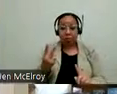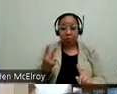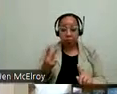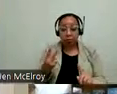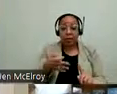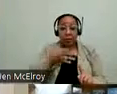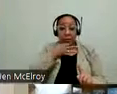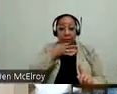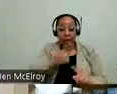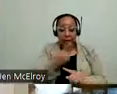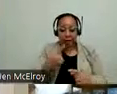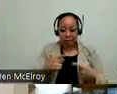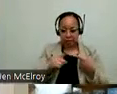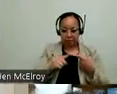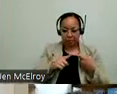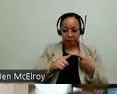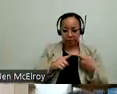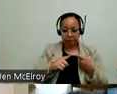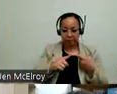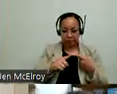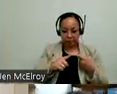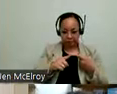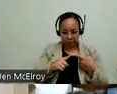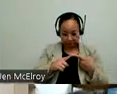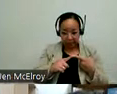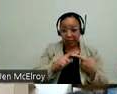on the following days. So every time from 10:00 in the morning to 12:00